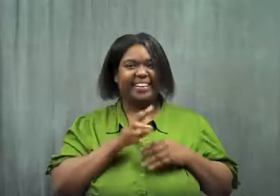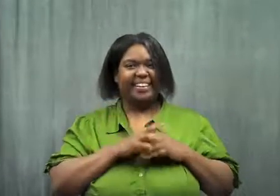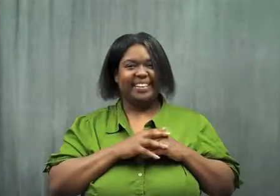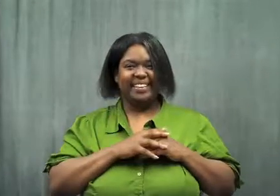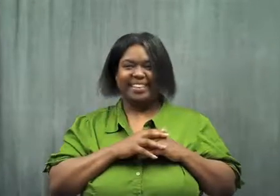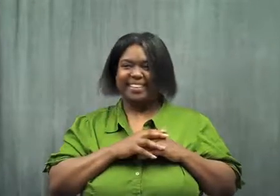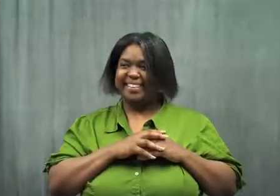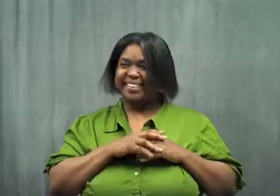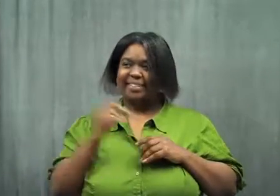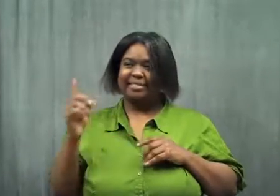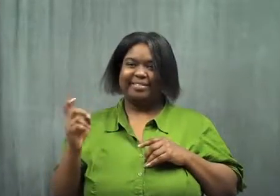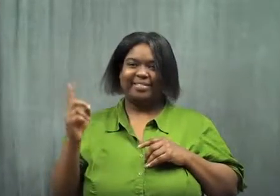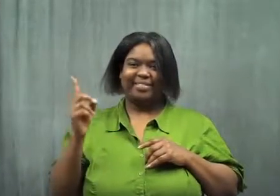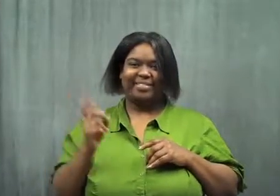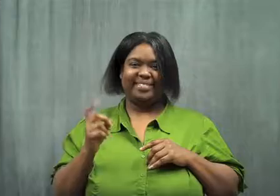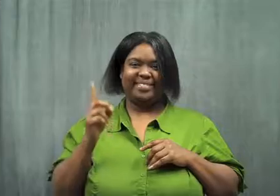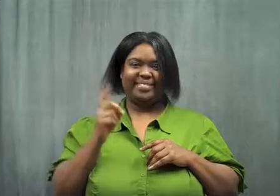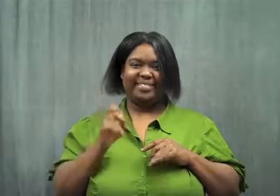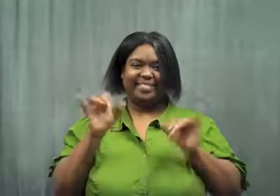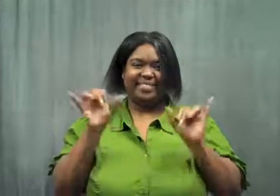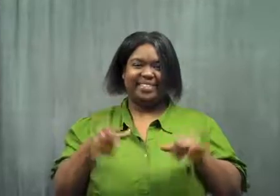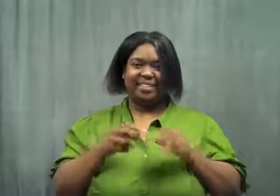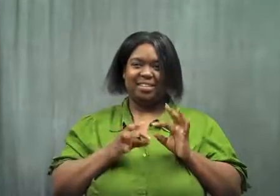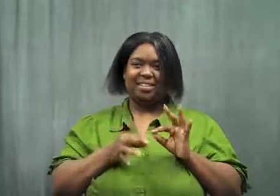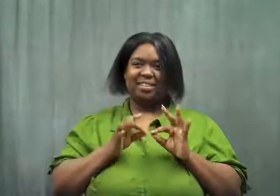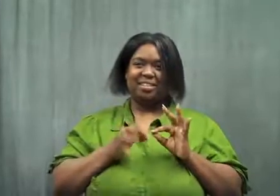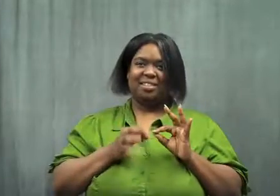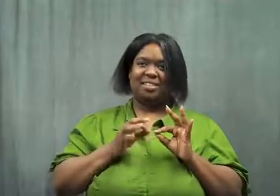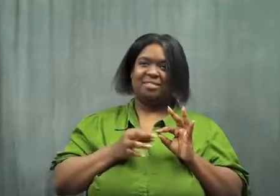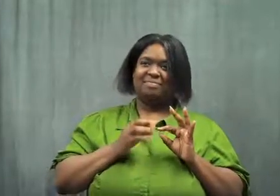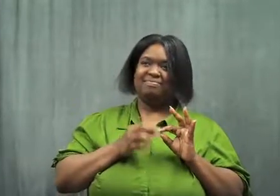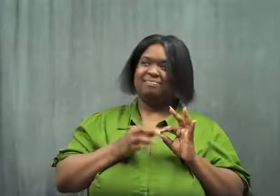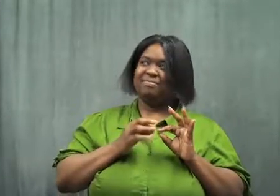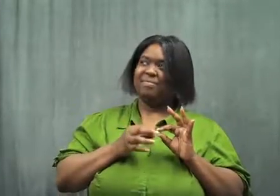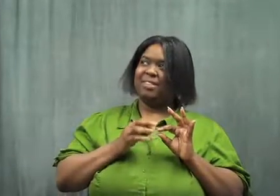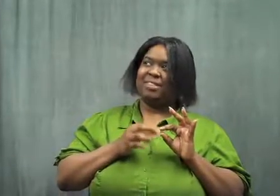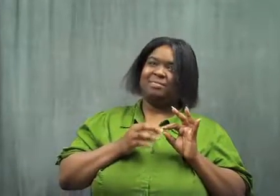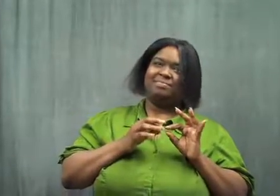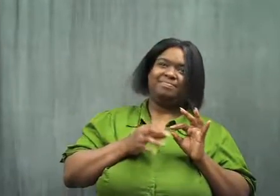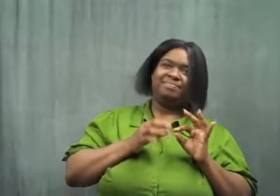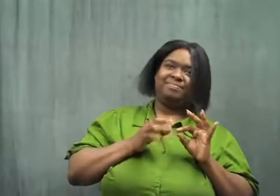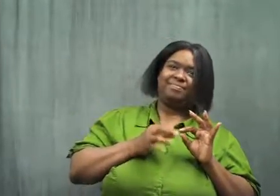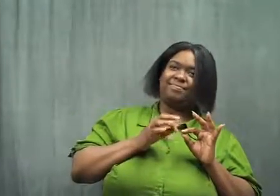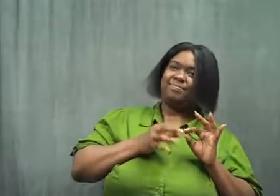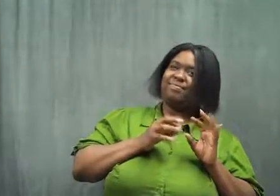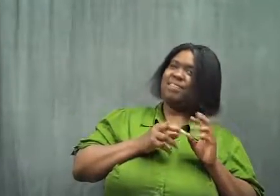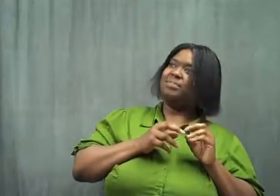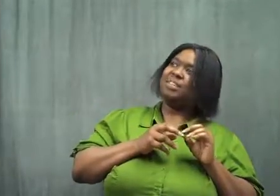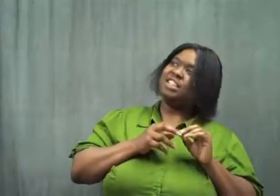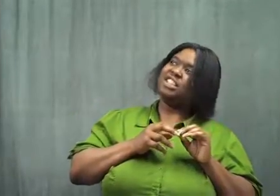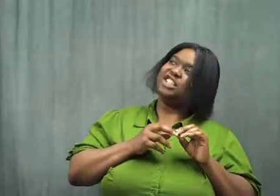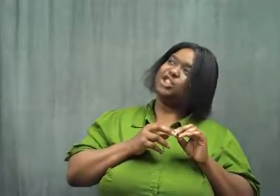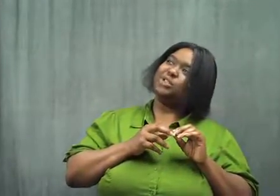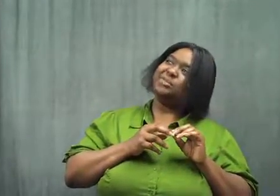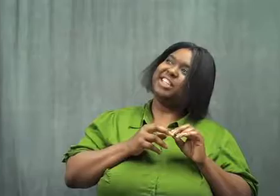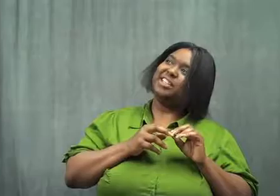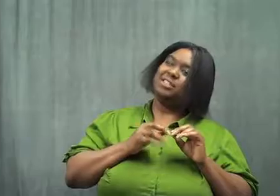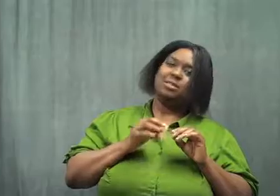He backed up, the intepreter leaned, and said, "Excuse me."